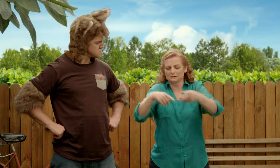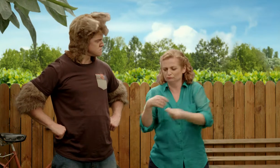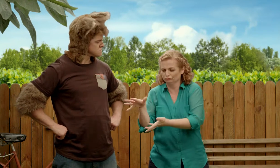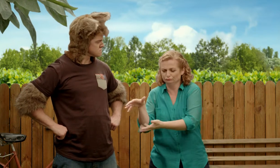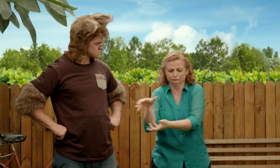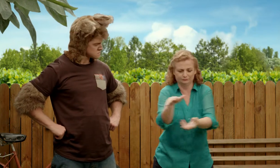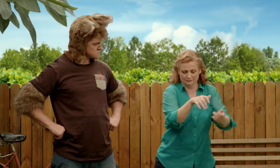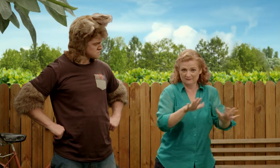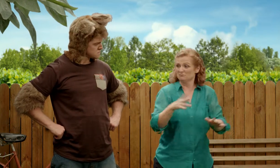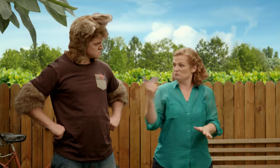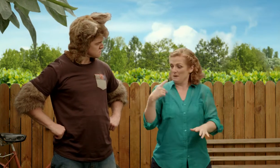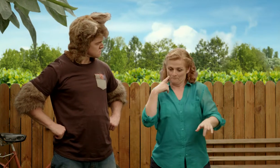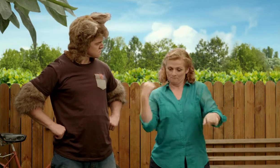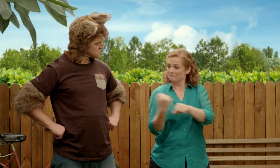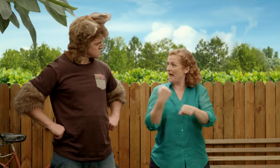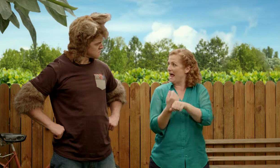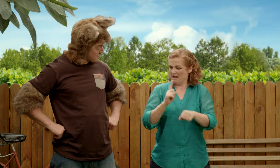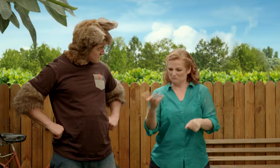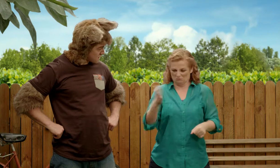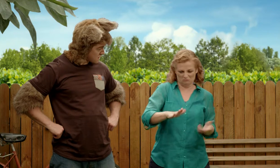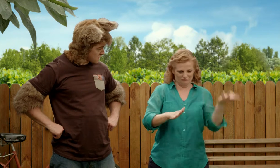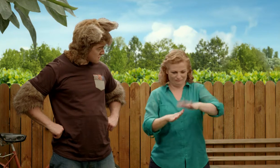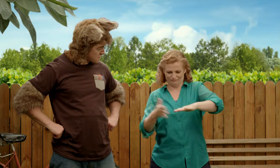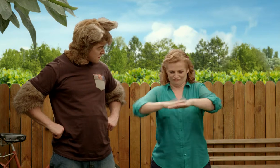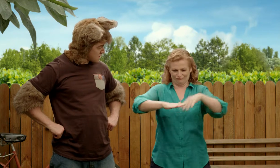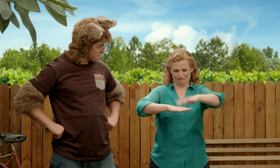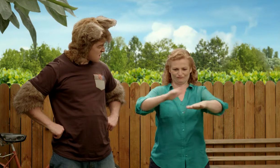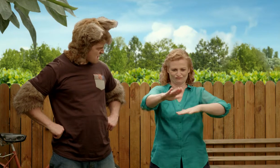and we'll make something called a collage; it’s like a picture.